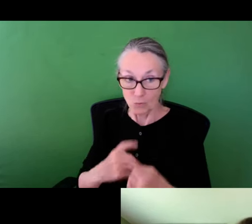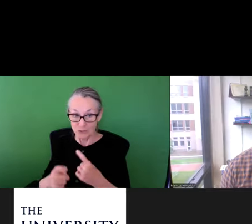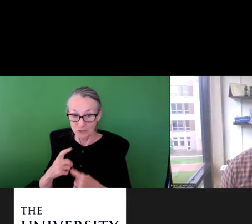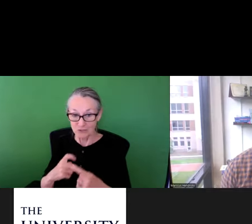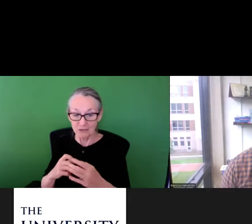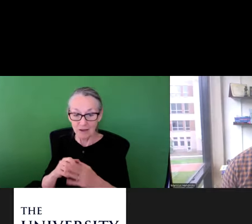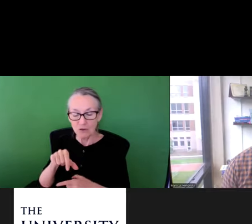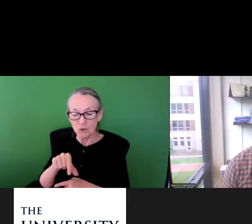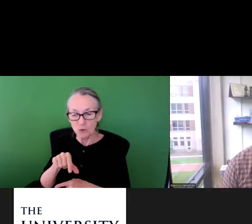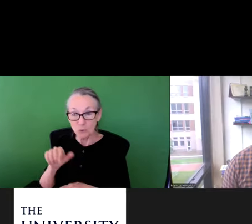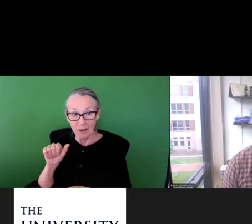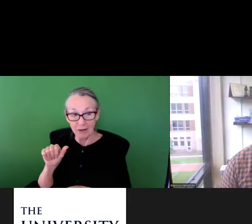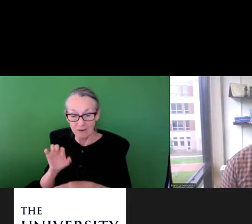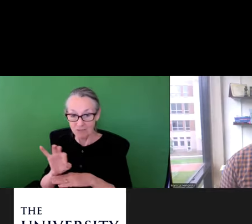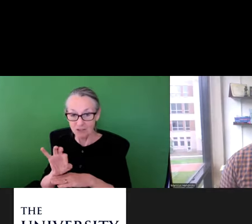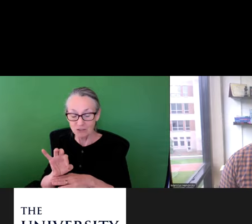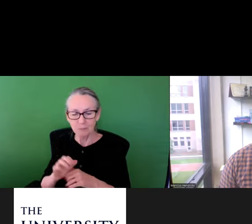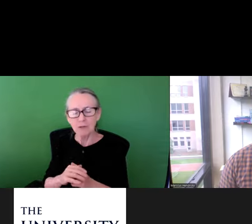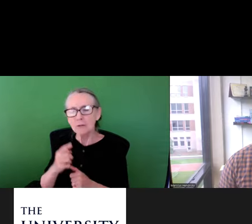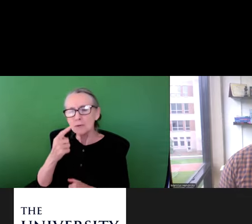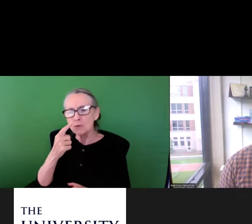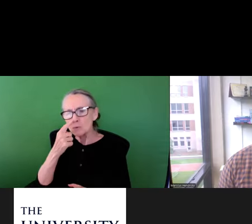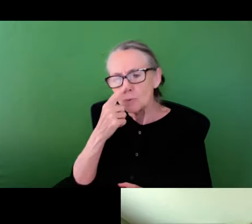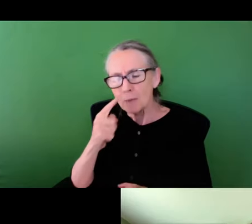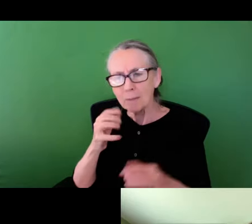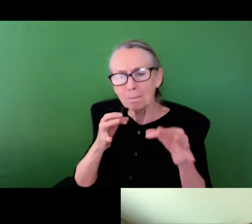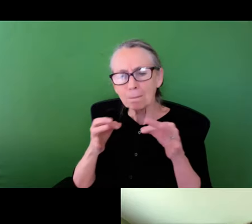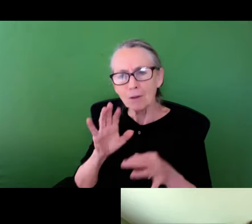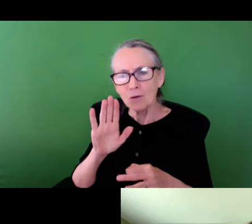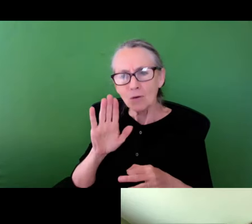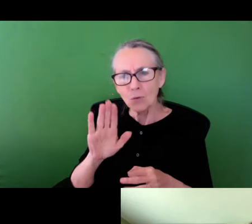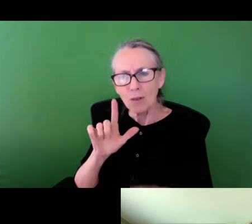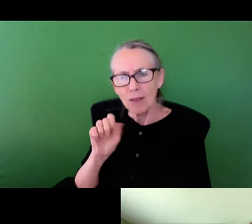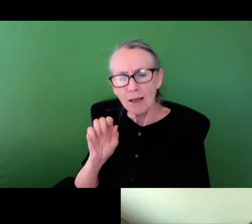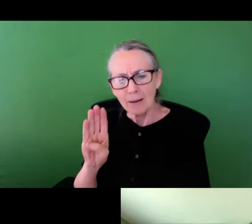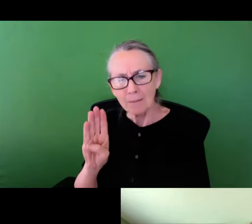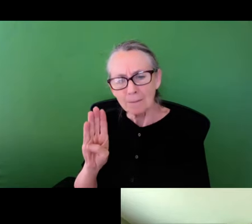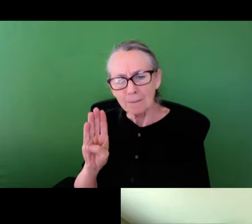to encourage everyone to submit their questions via the Q&A function.